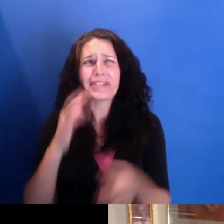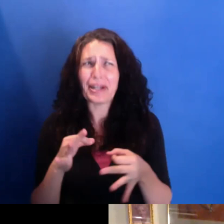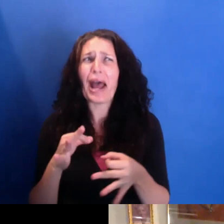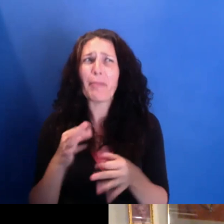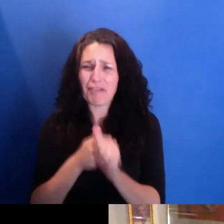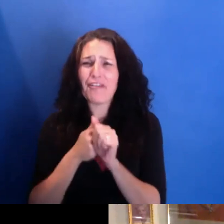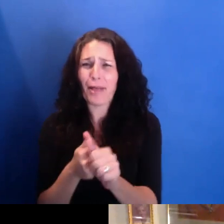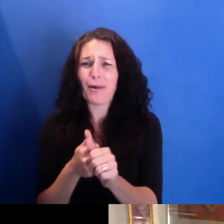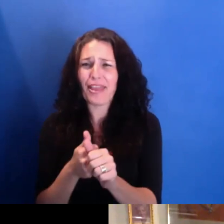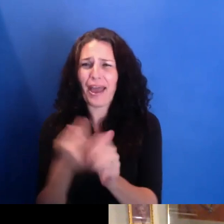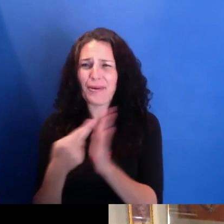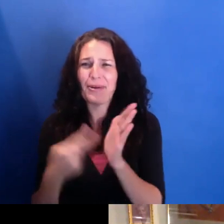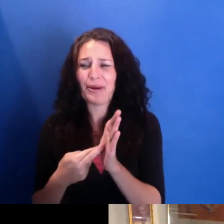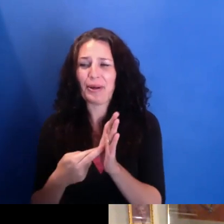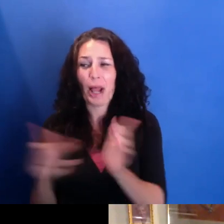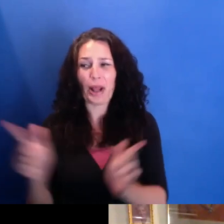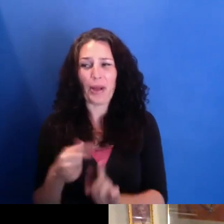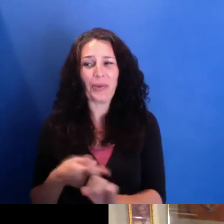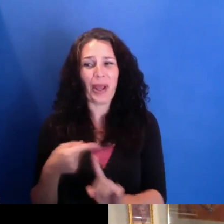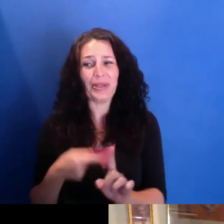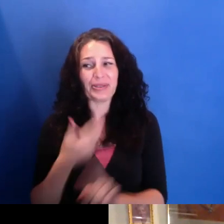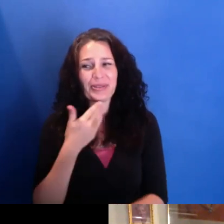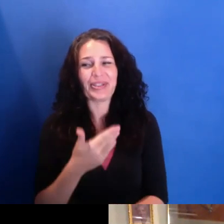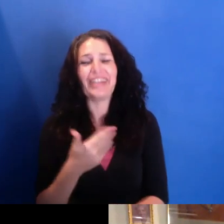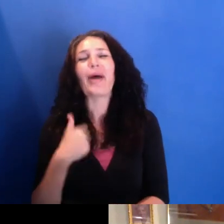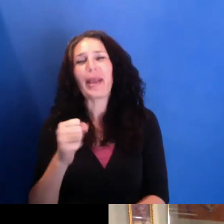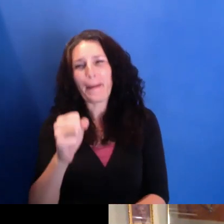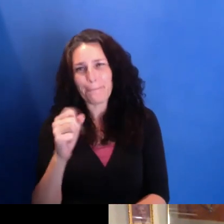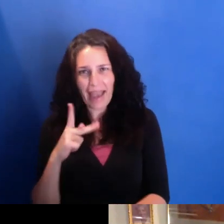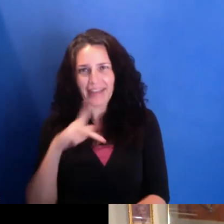I actually came back to Philadelphia and--